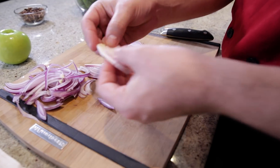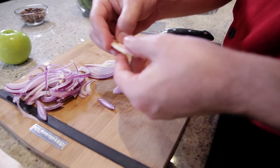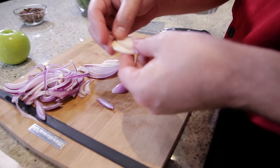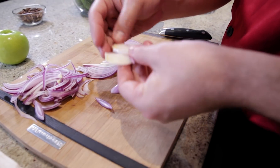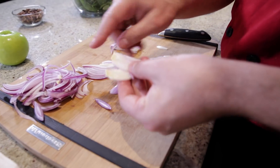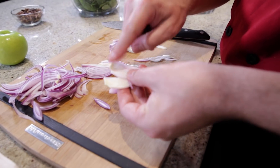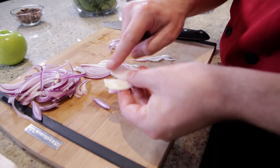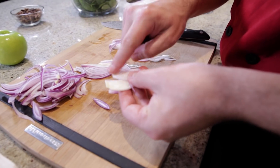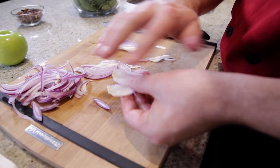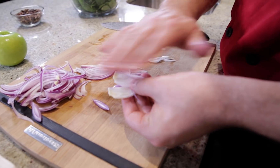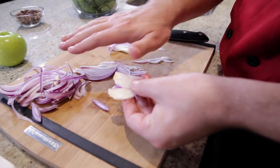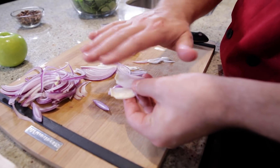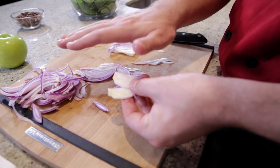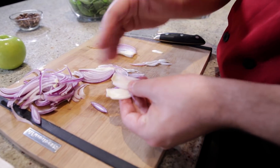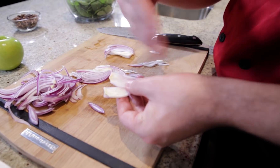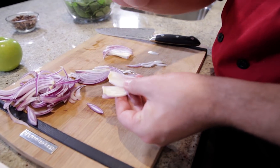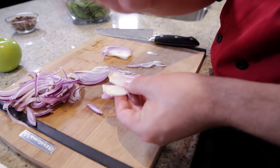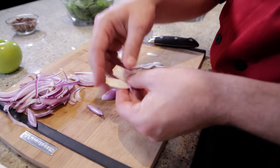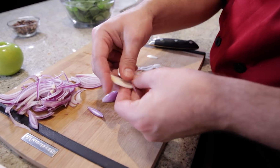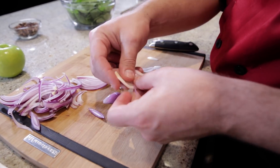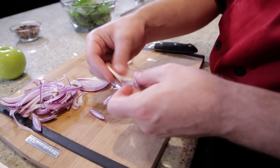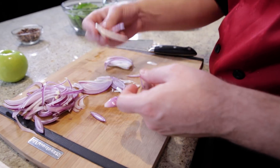Don't use this part.